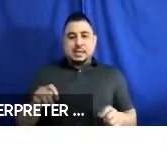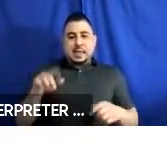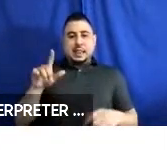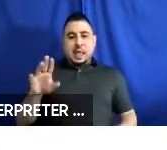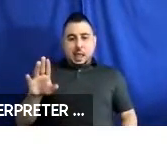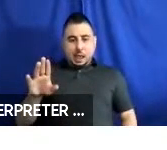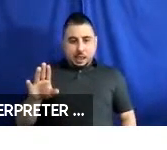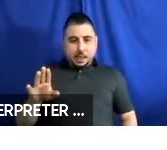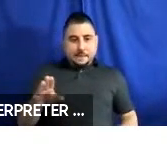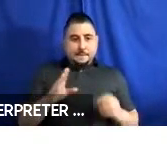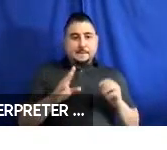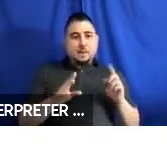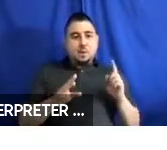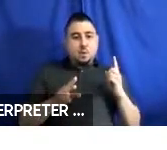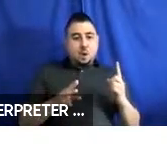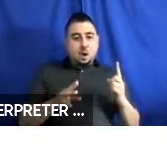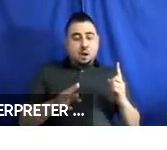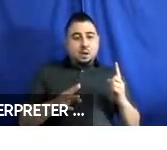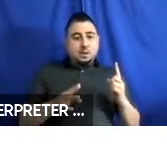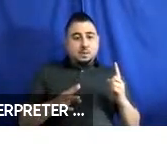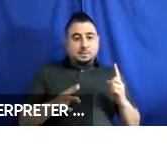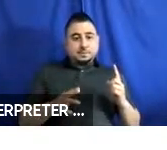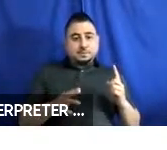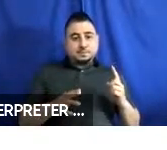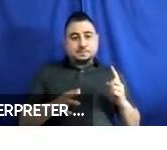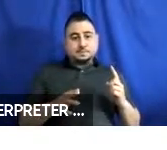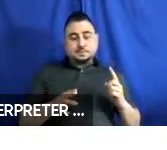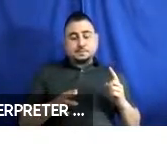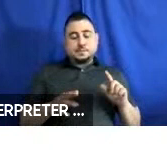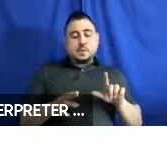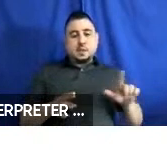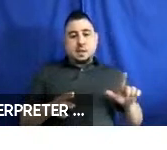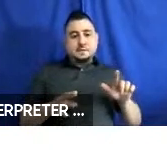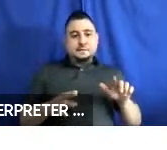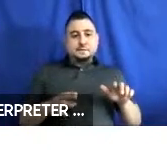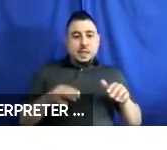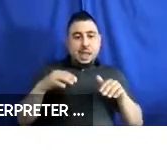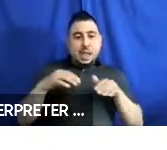lab. Bus layout one, which is the drawing on the left, included an access ramp in the